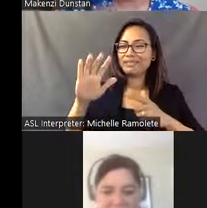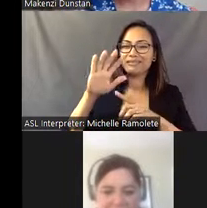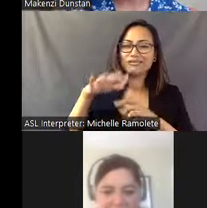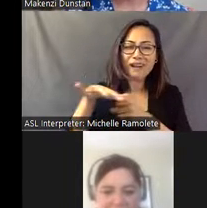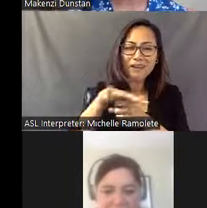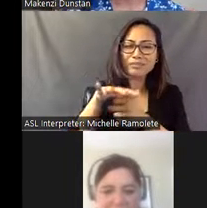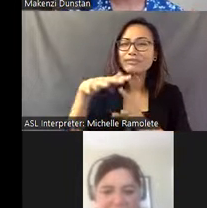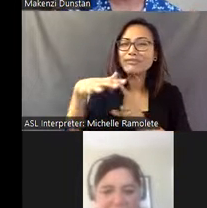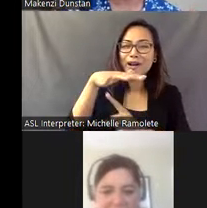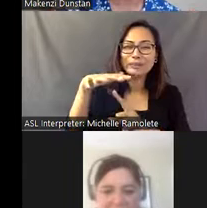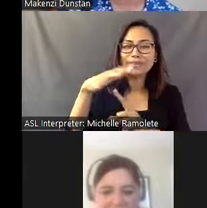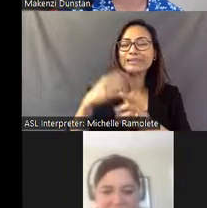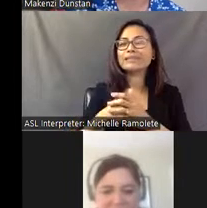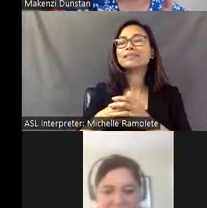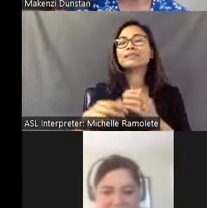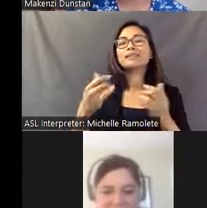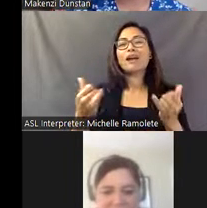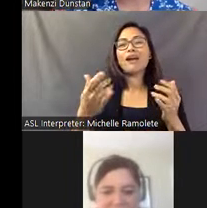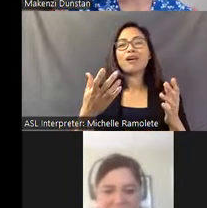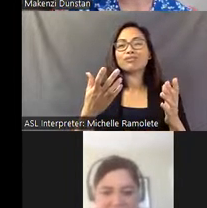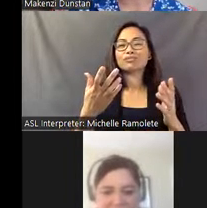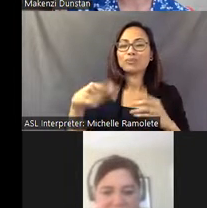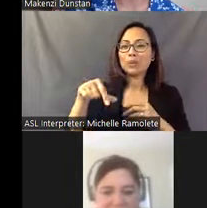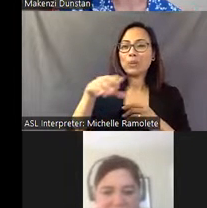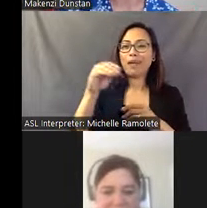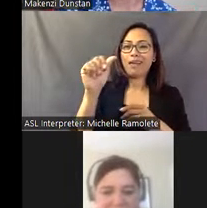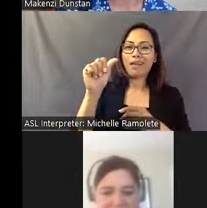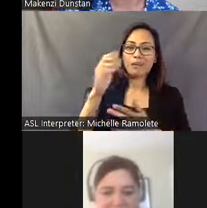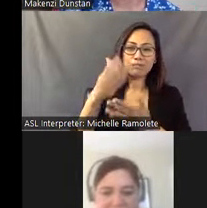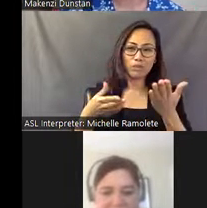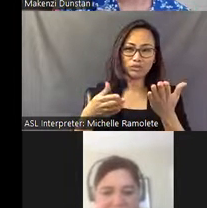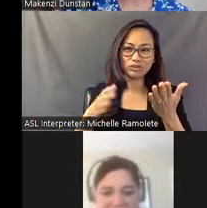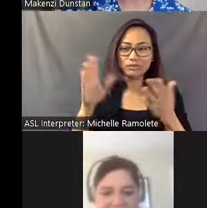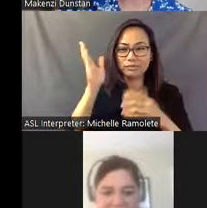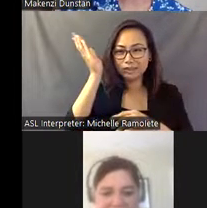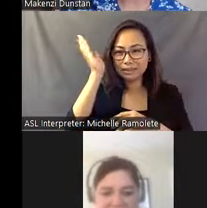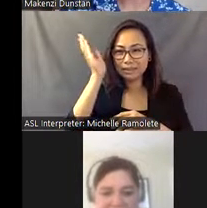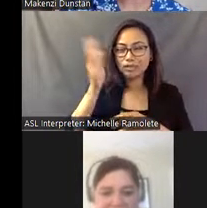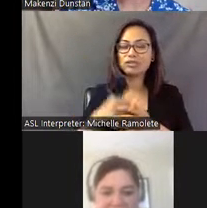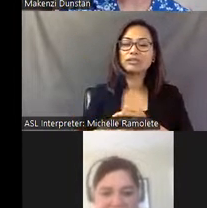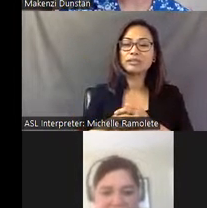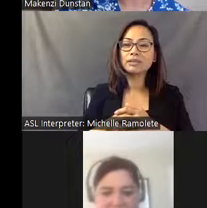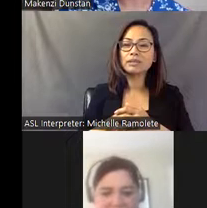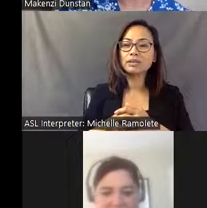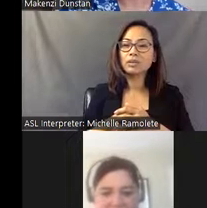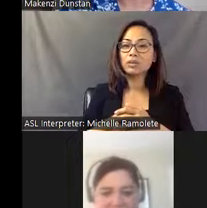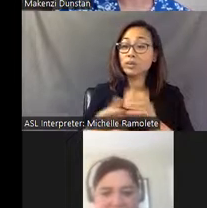We are going to move into the Q&A portion of this presentation and so actually we do have a question waiting.